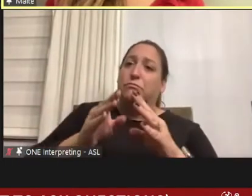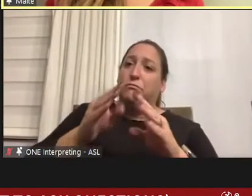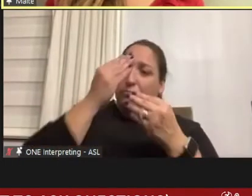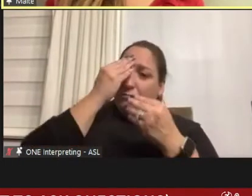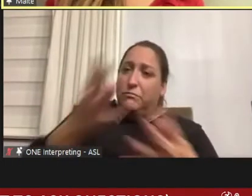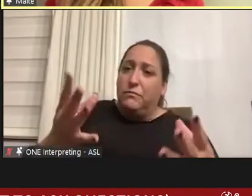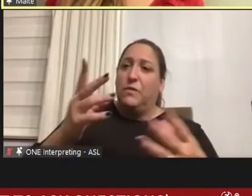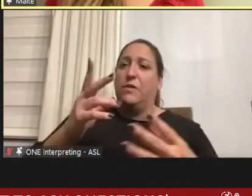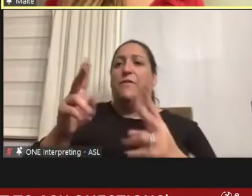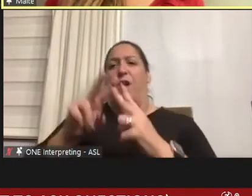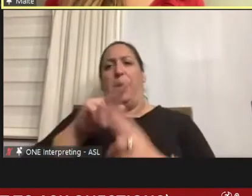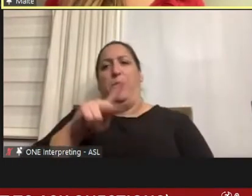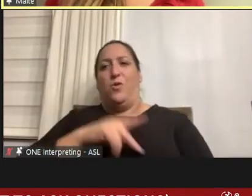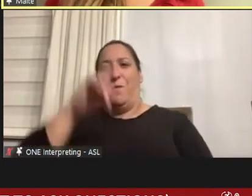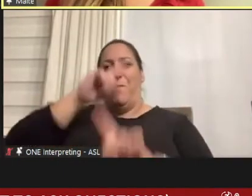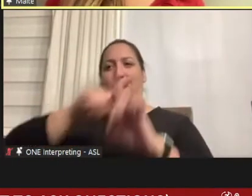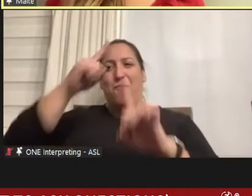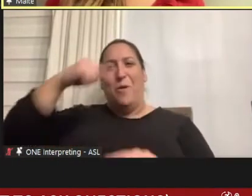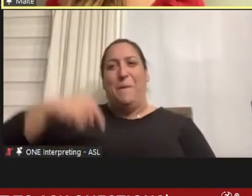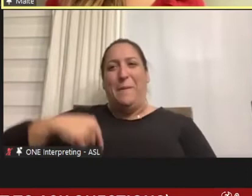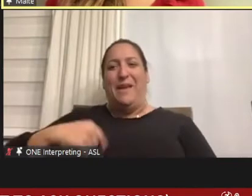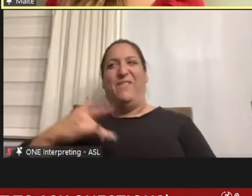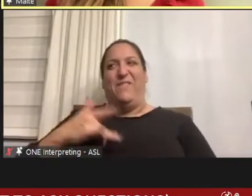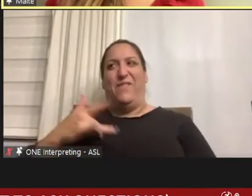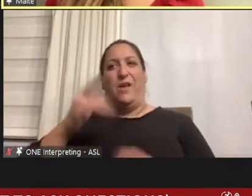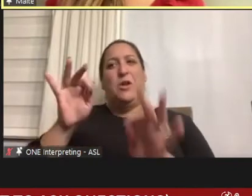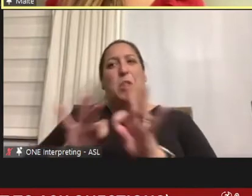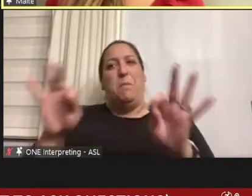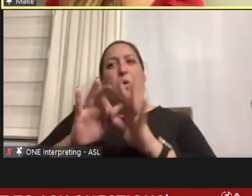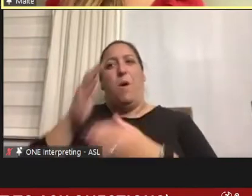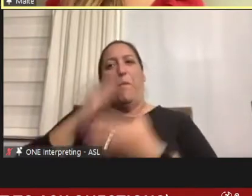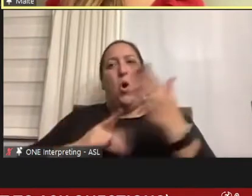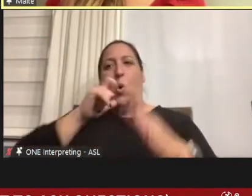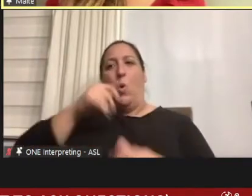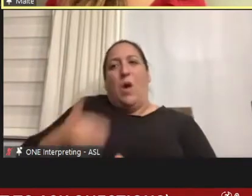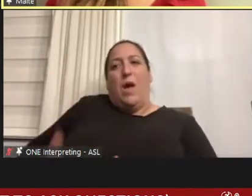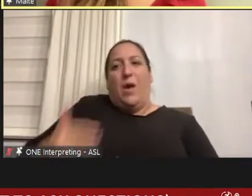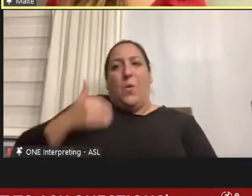But for me it was an important part of who I was and something that I wanted people to know.